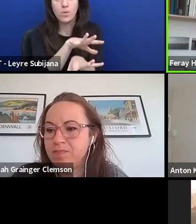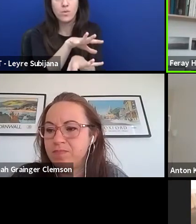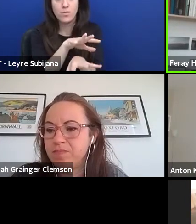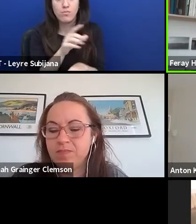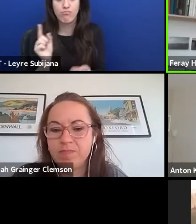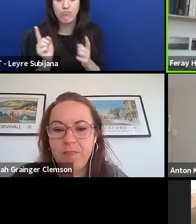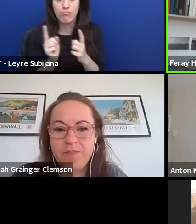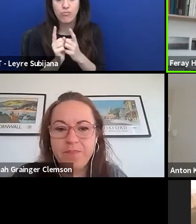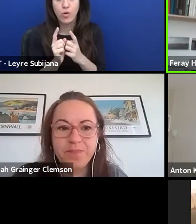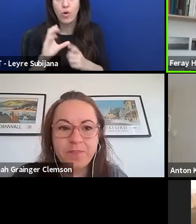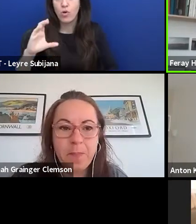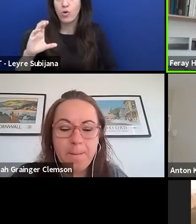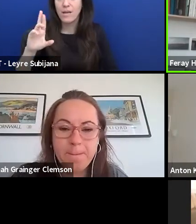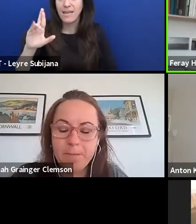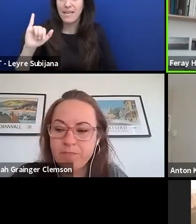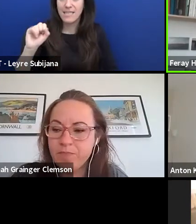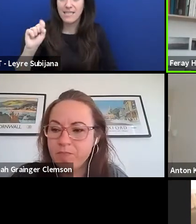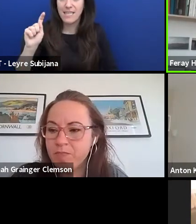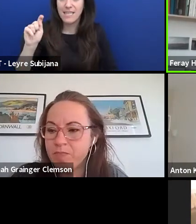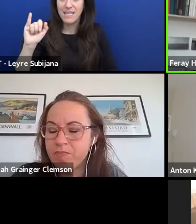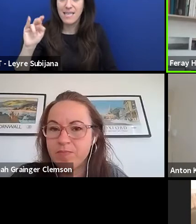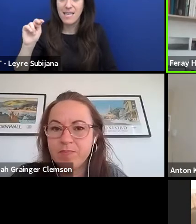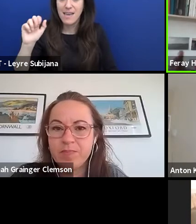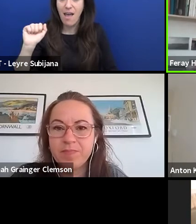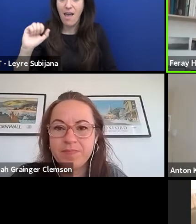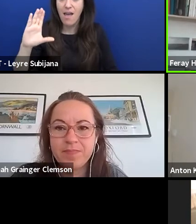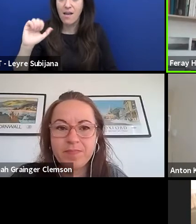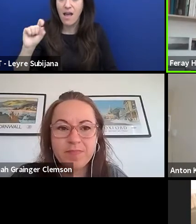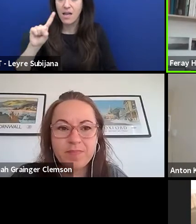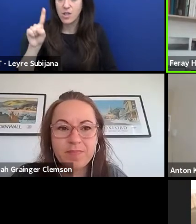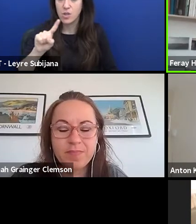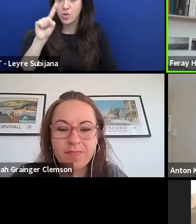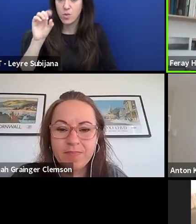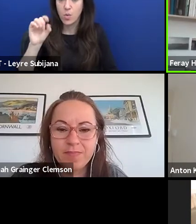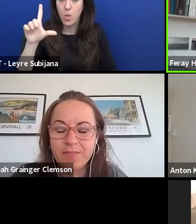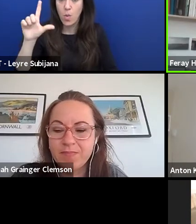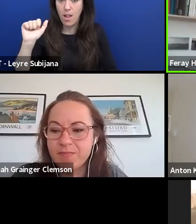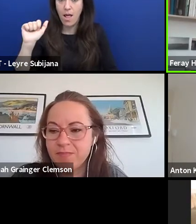Cristina Cazzola, I will also introduce you briefly.